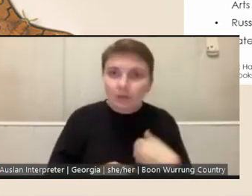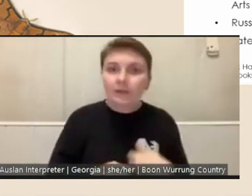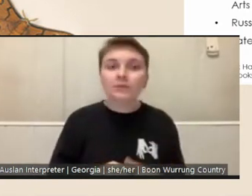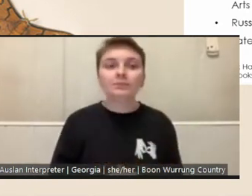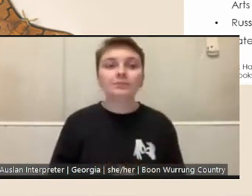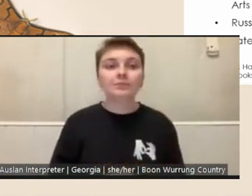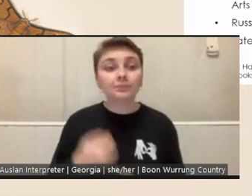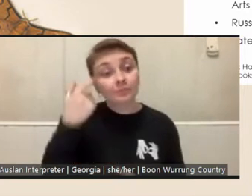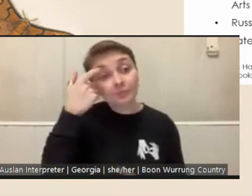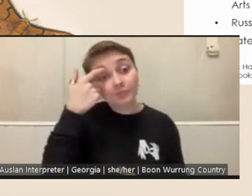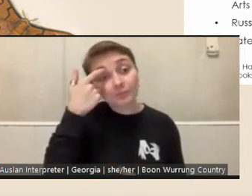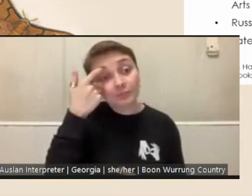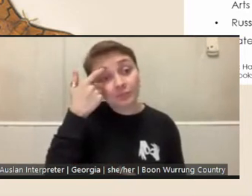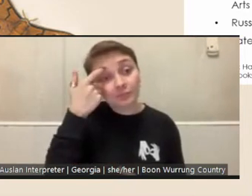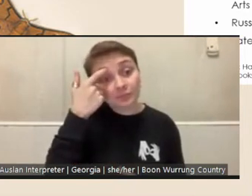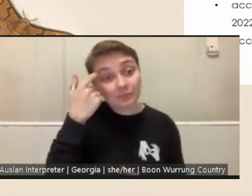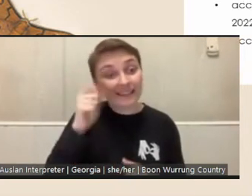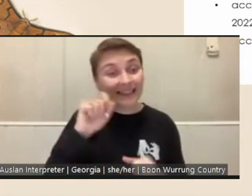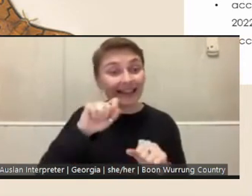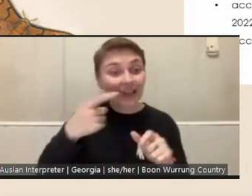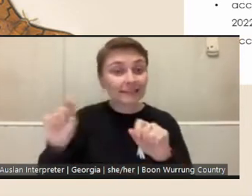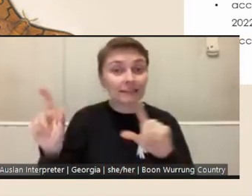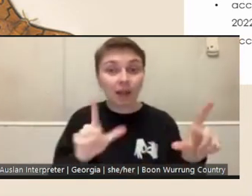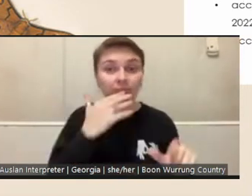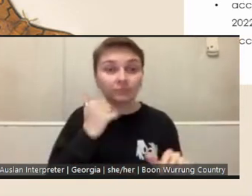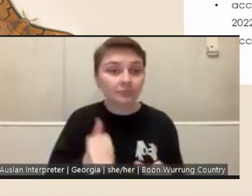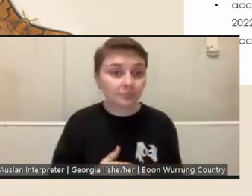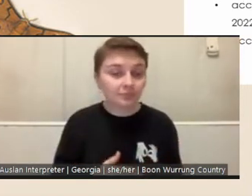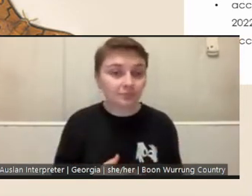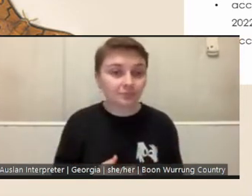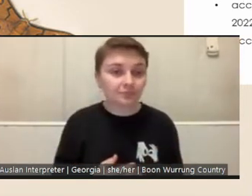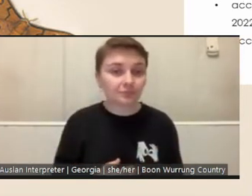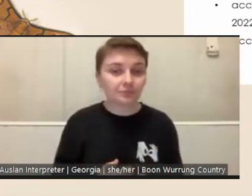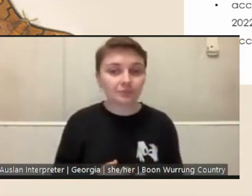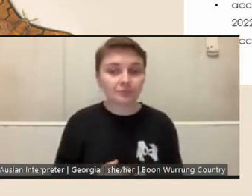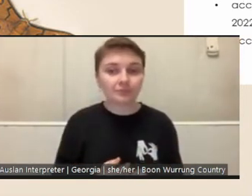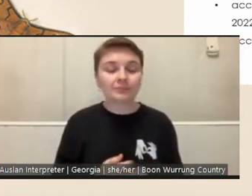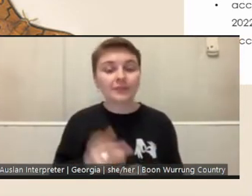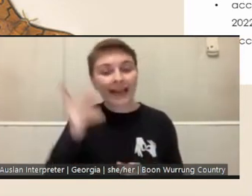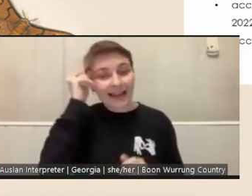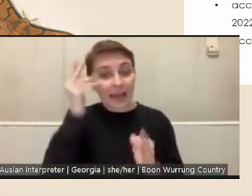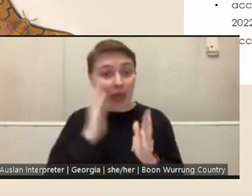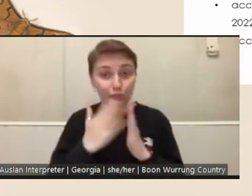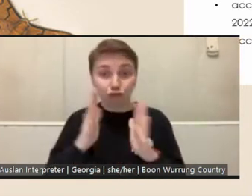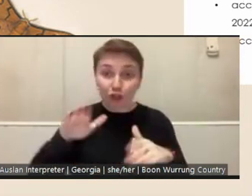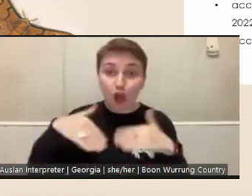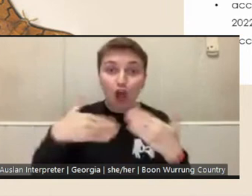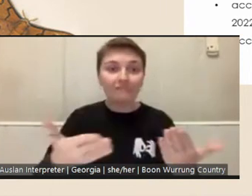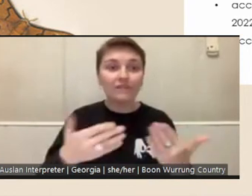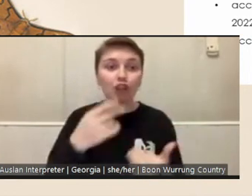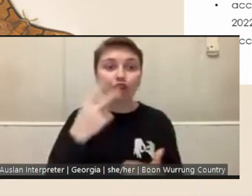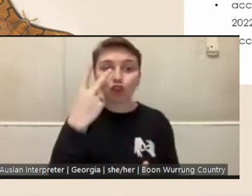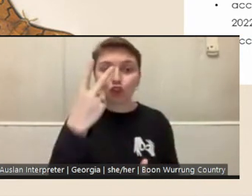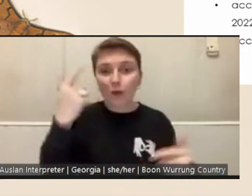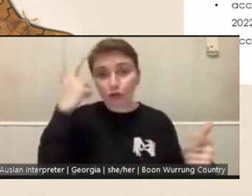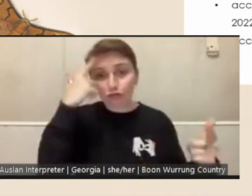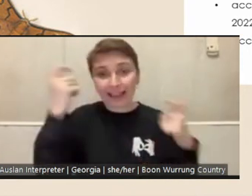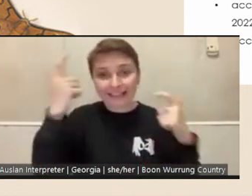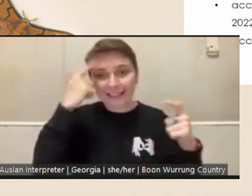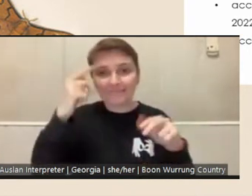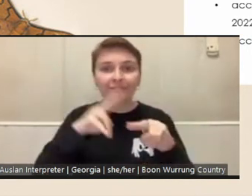Next slide. The library is offering two creative fellowships so we invite